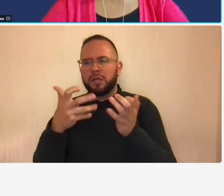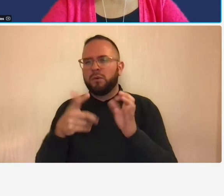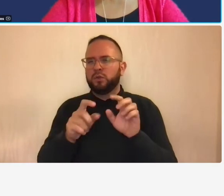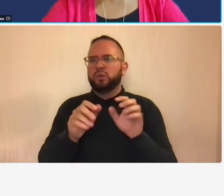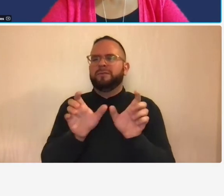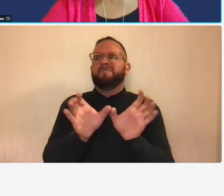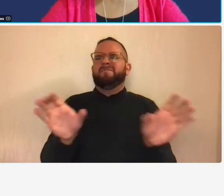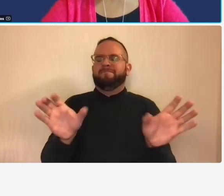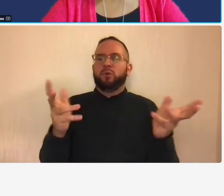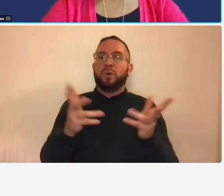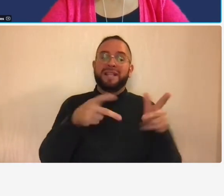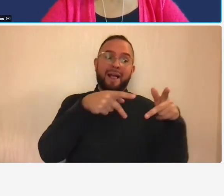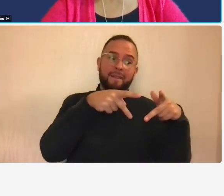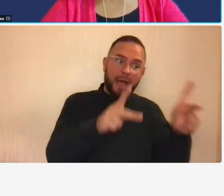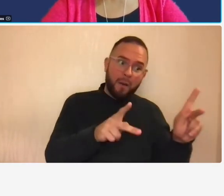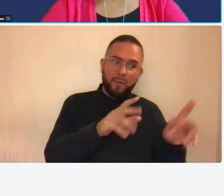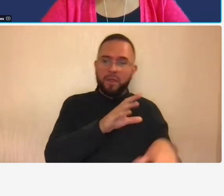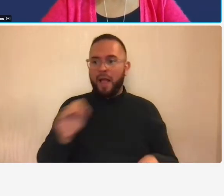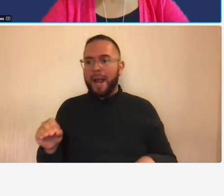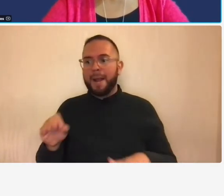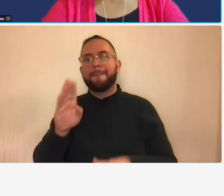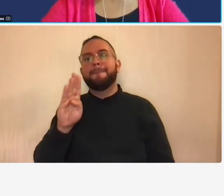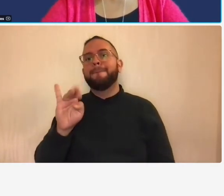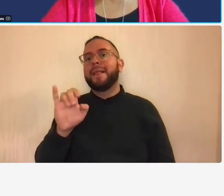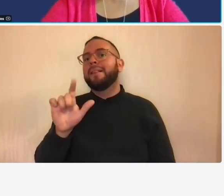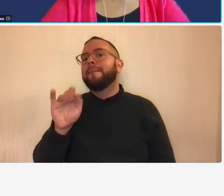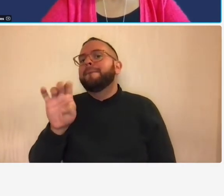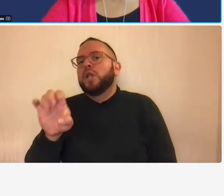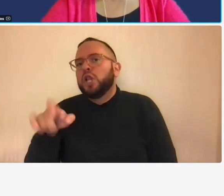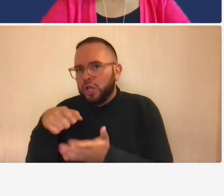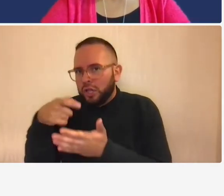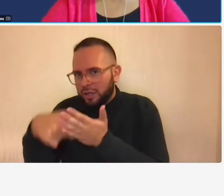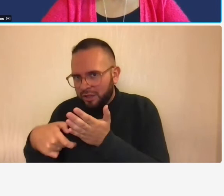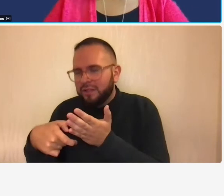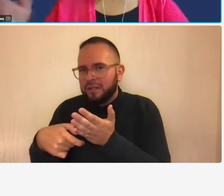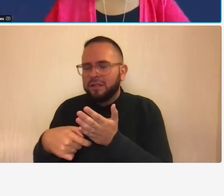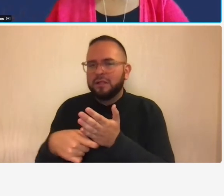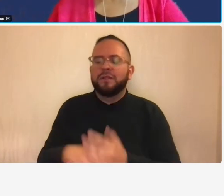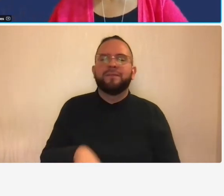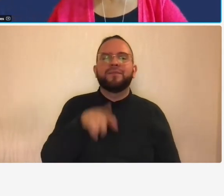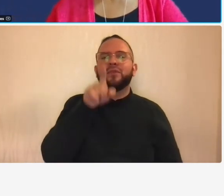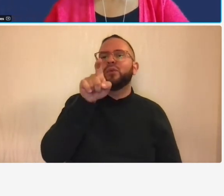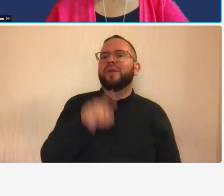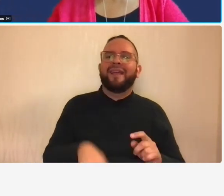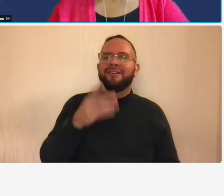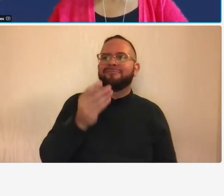billable cost so you can't pass through the cost proposal cost to your client or to the department